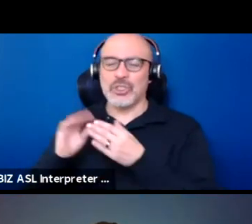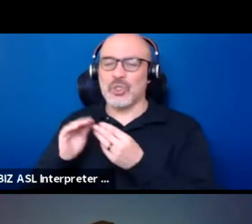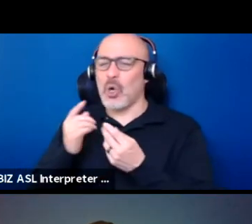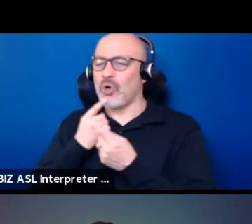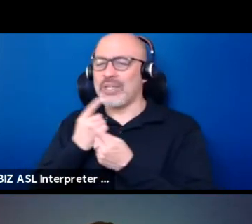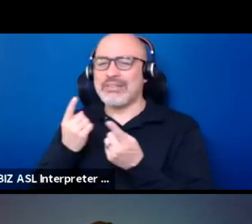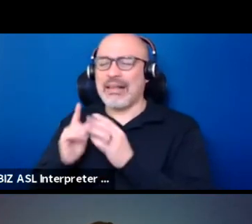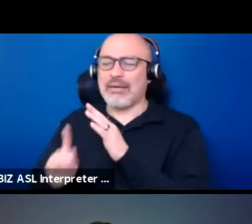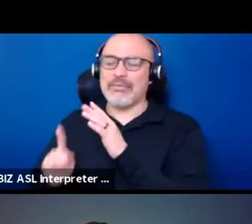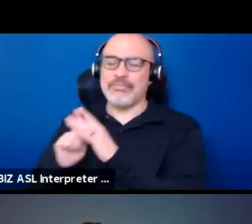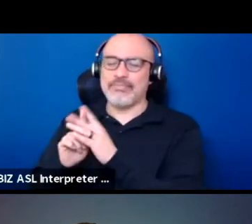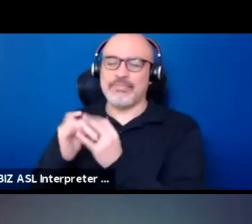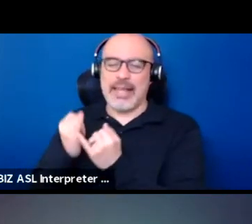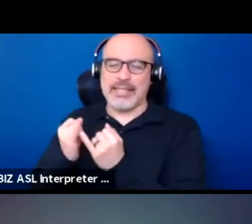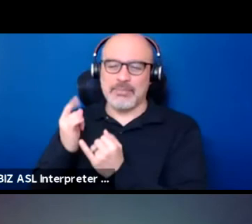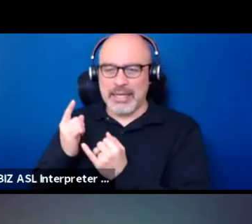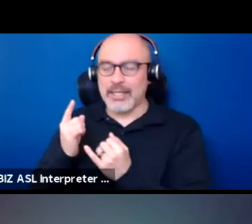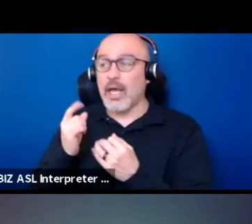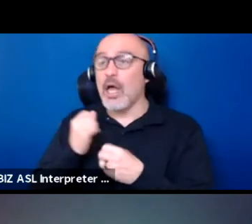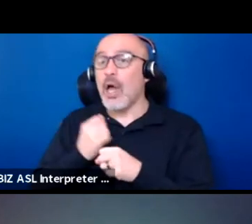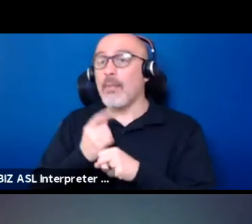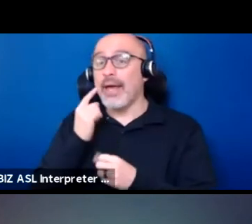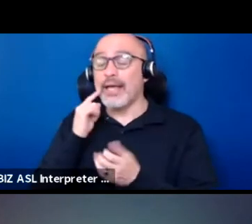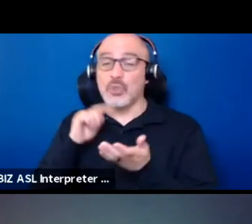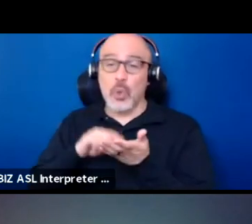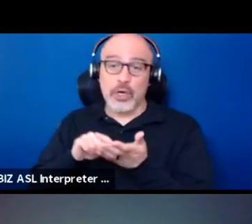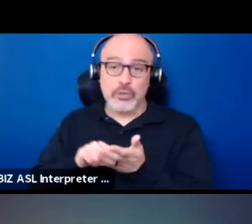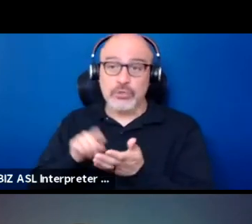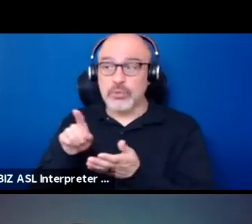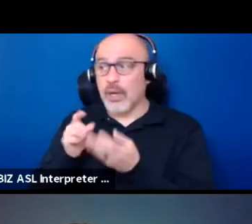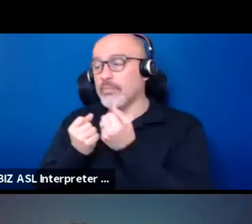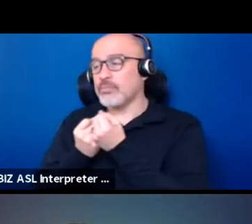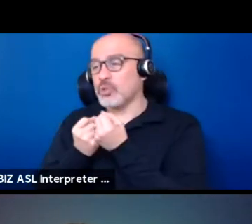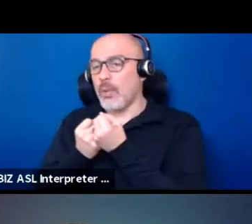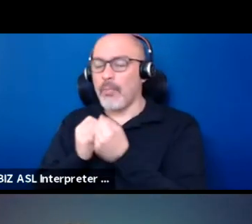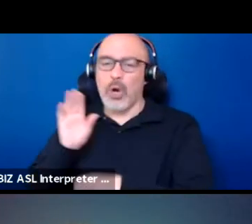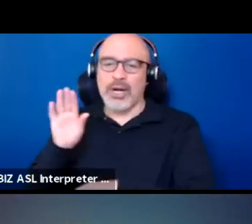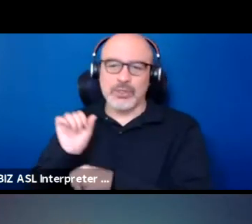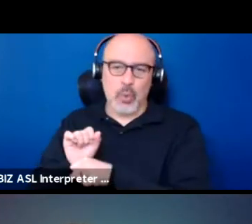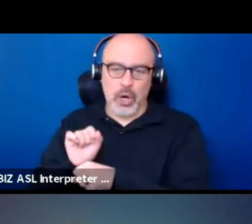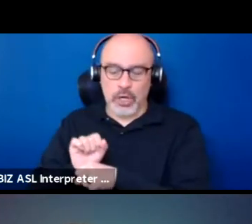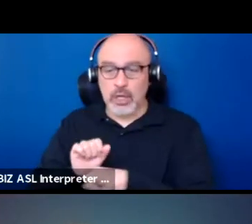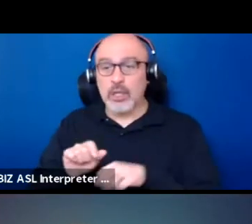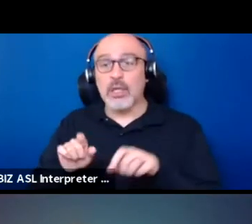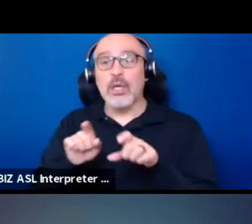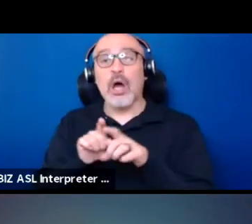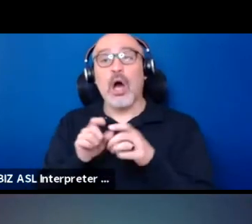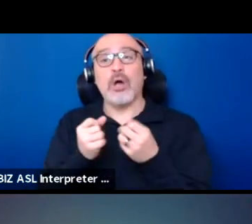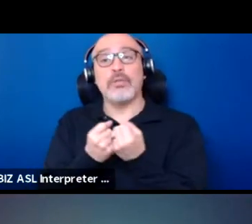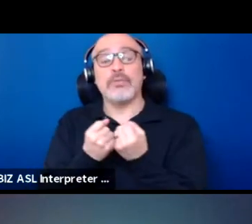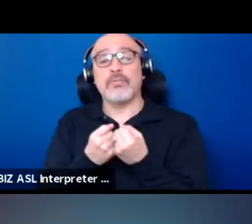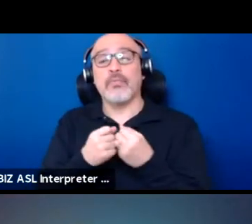So make sure to look him up, support his work as well. Also support Children of the Setting Sun Productions,